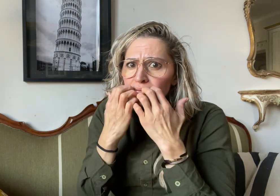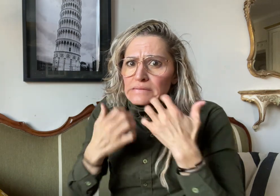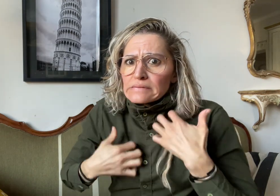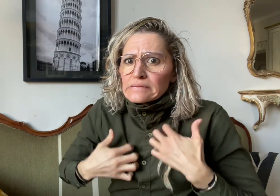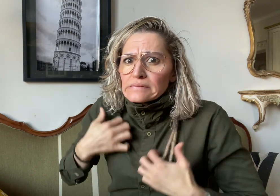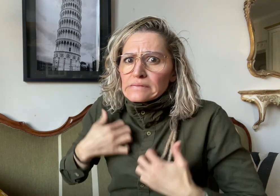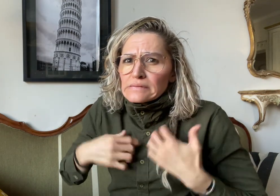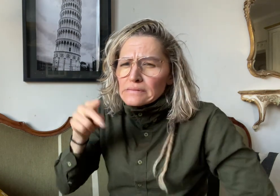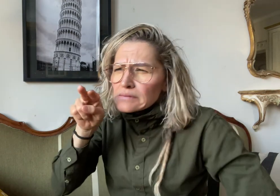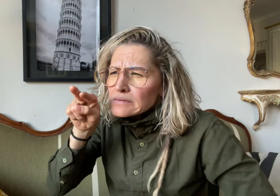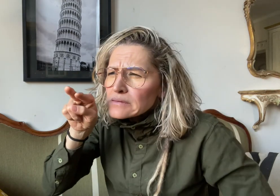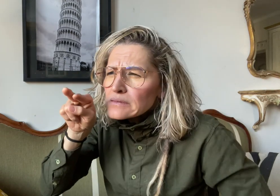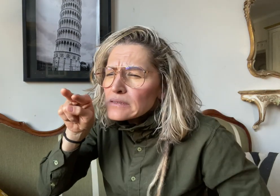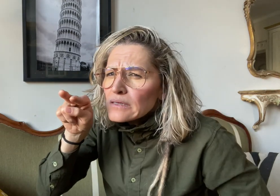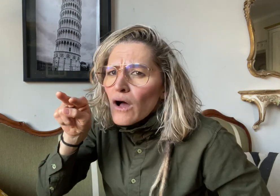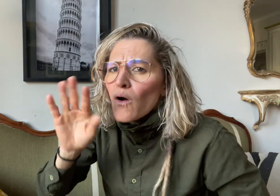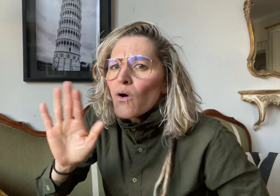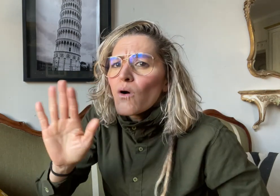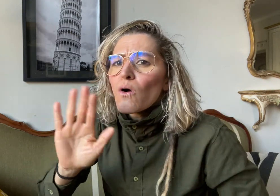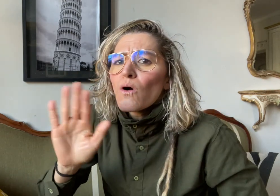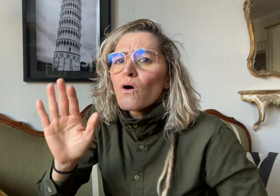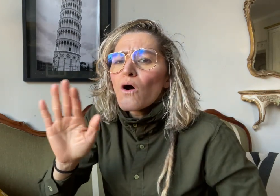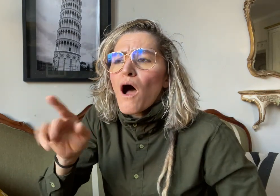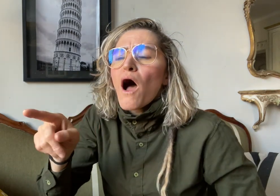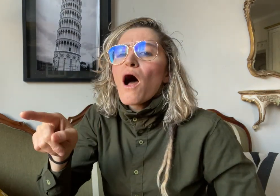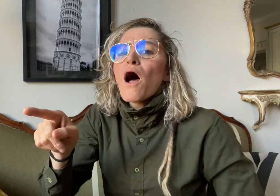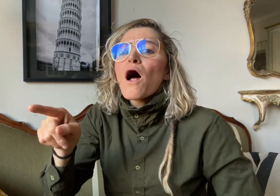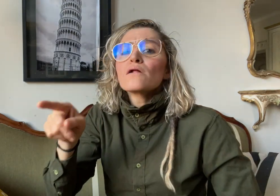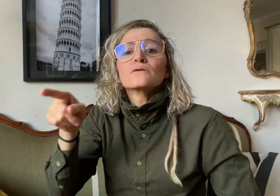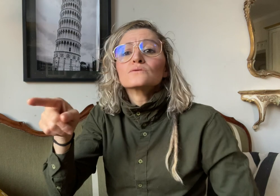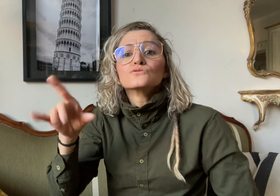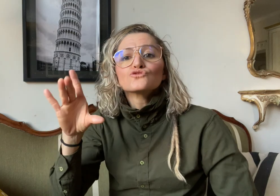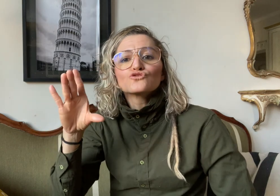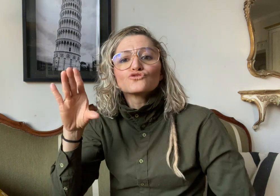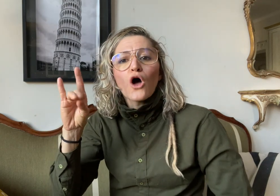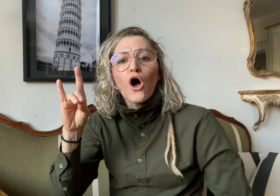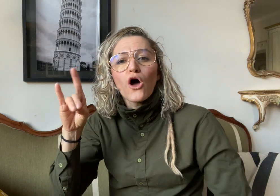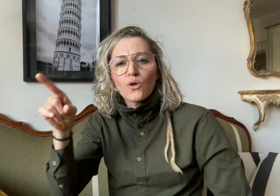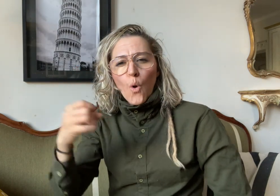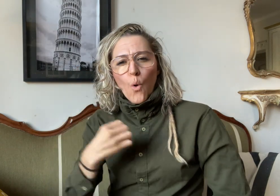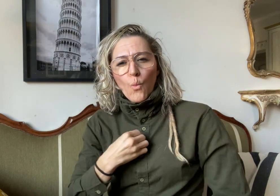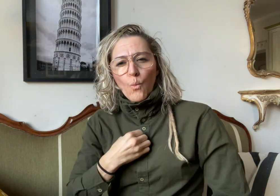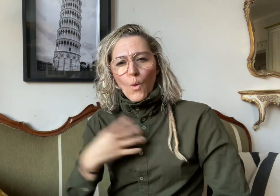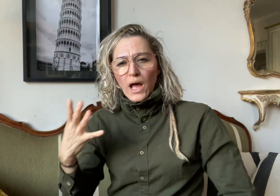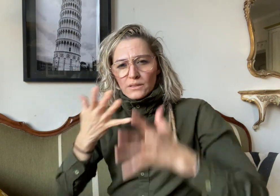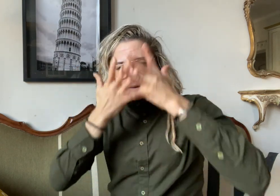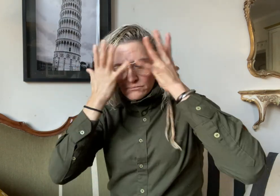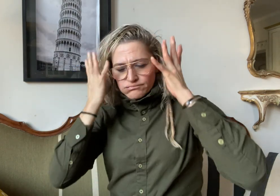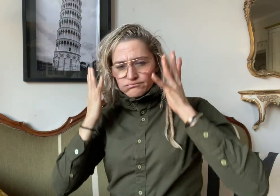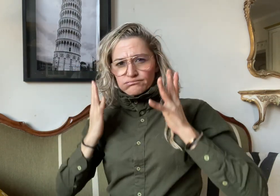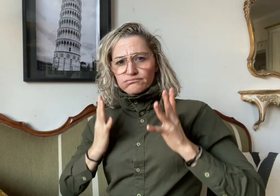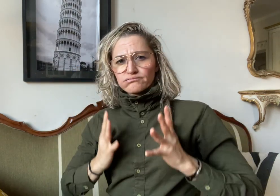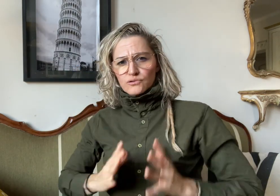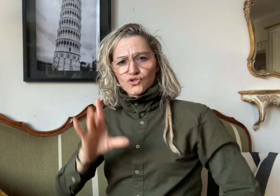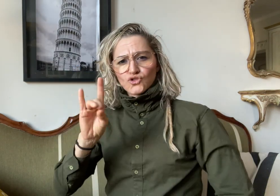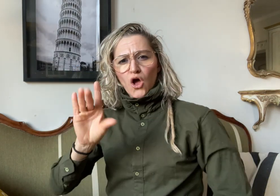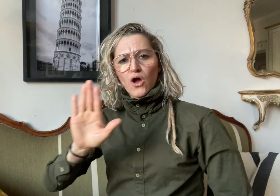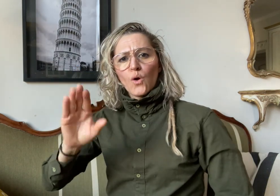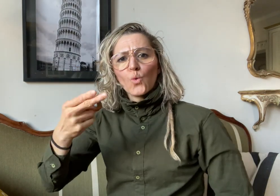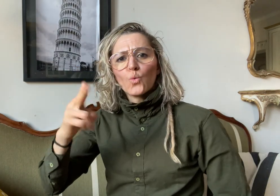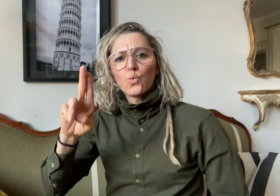this was a white husky after recognizing a collar around its neck.